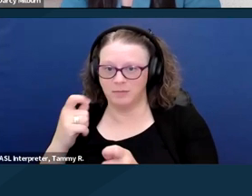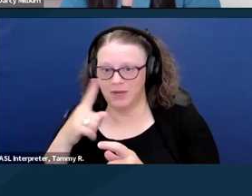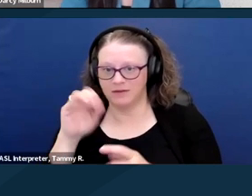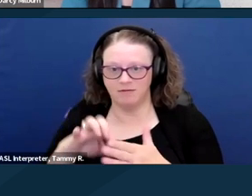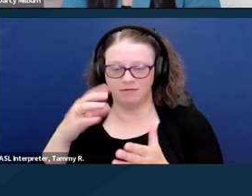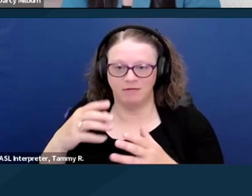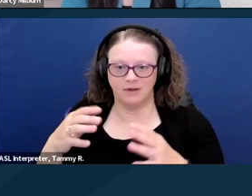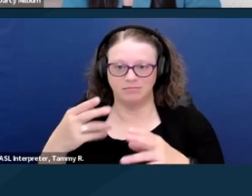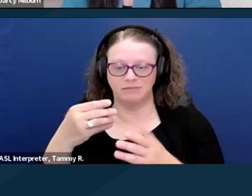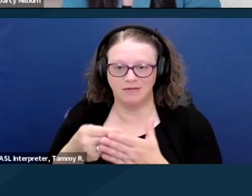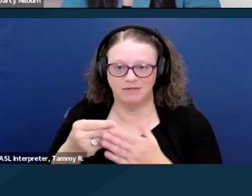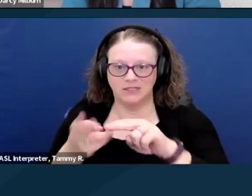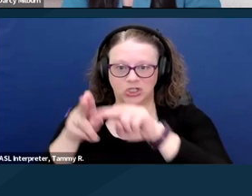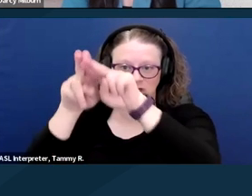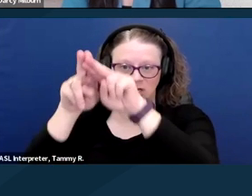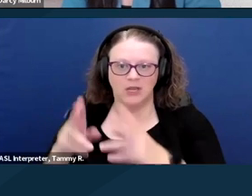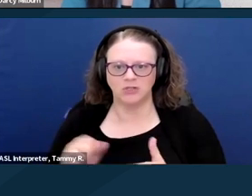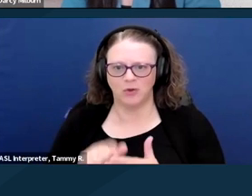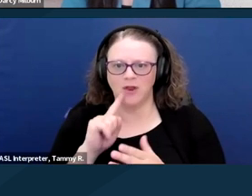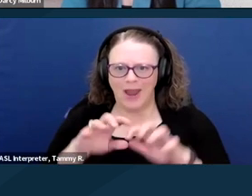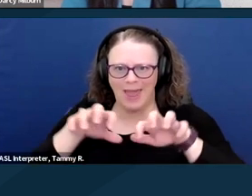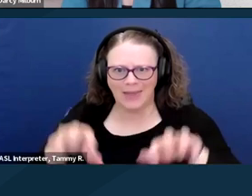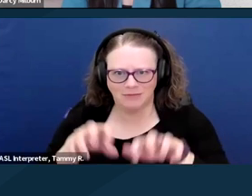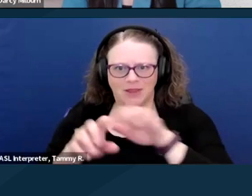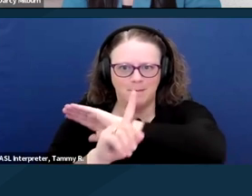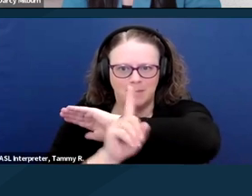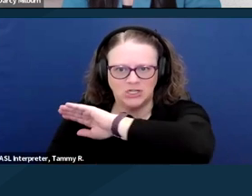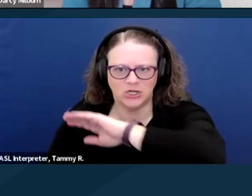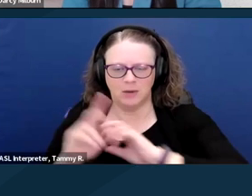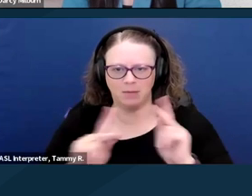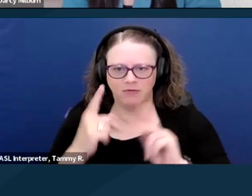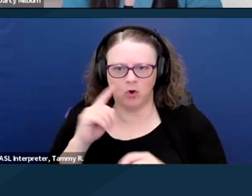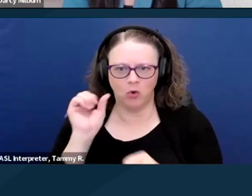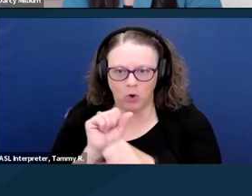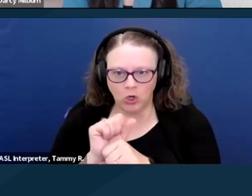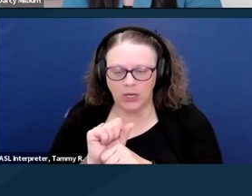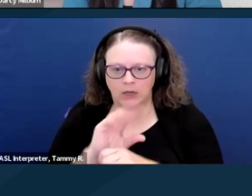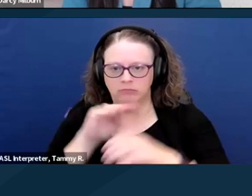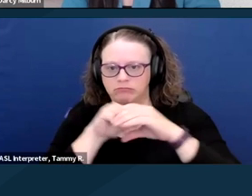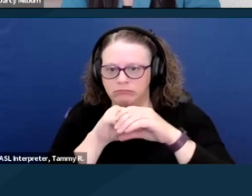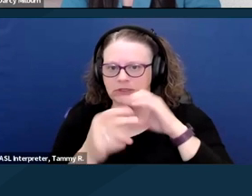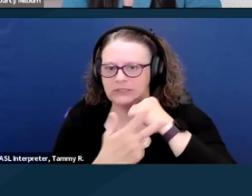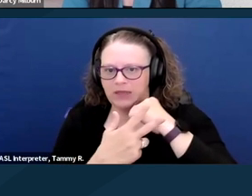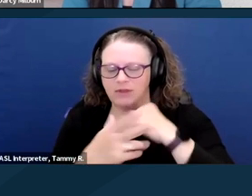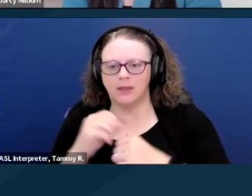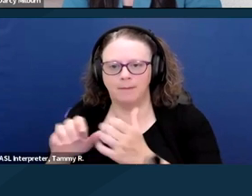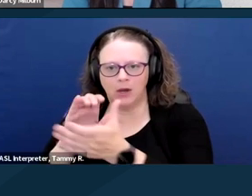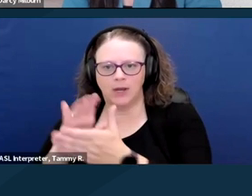is that they are actively punishing people for working, saving, marrying, and building the future that they want